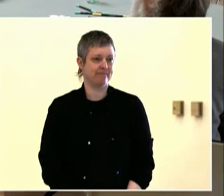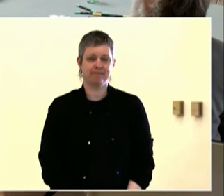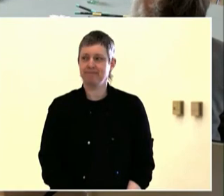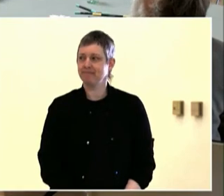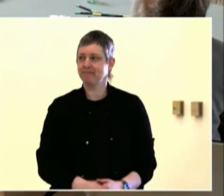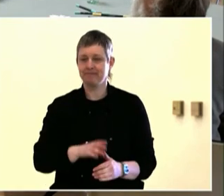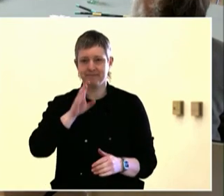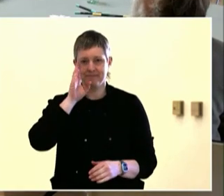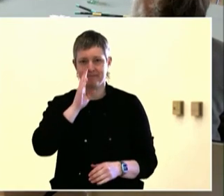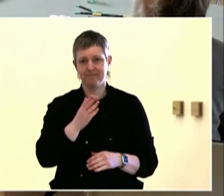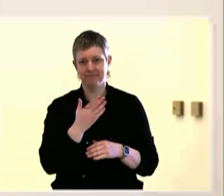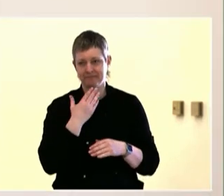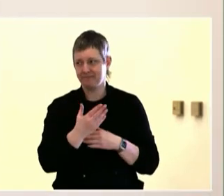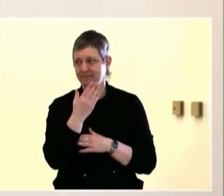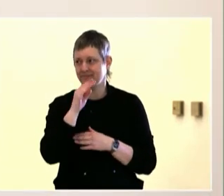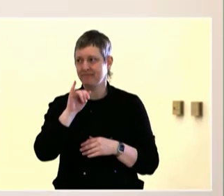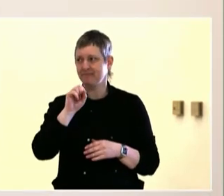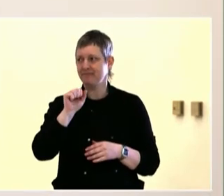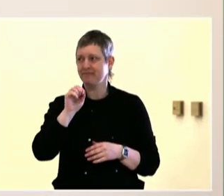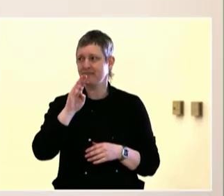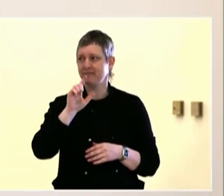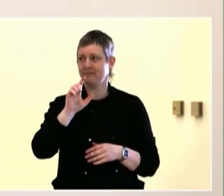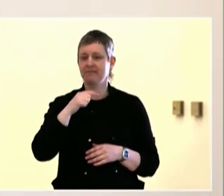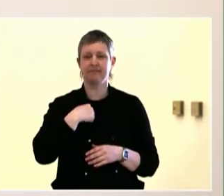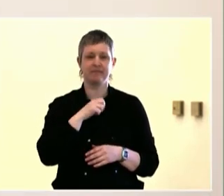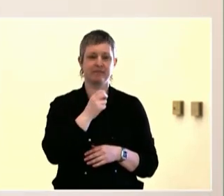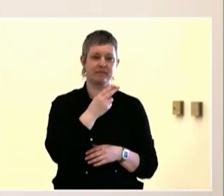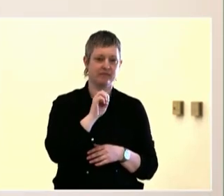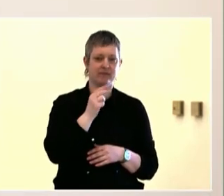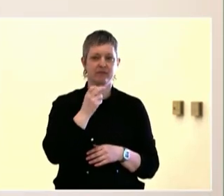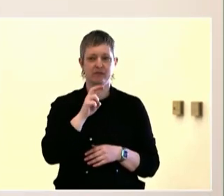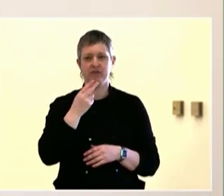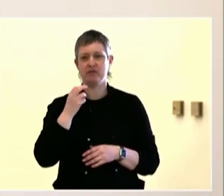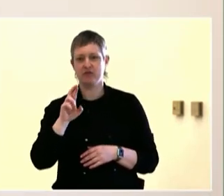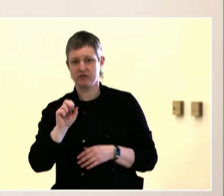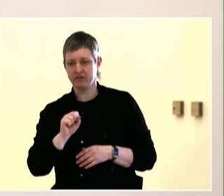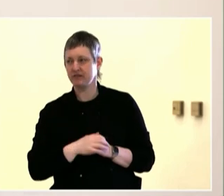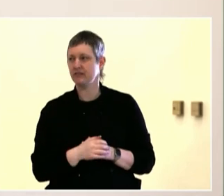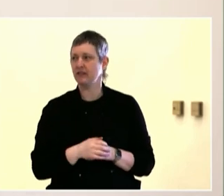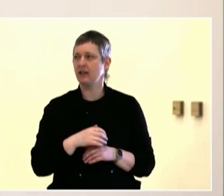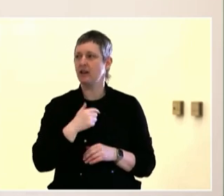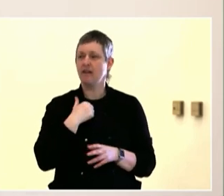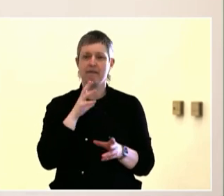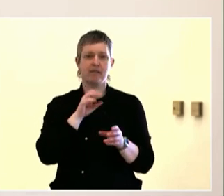Giles, I work for Oregon's Kitchen Table, and yesterday,